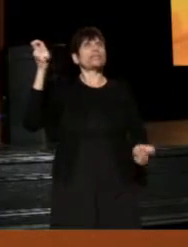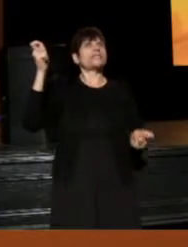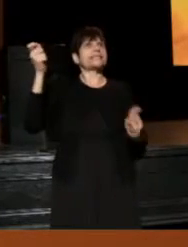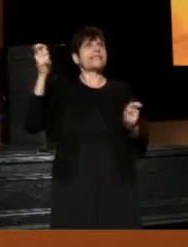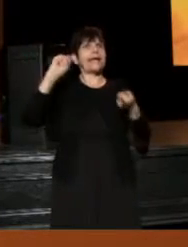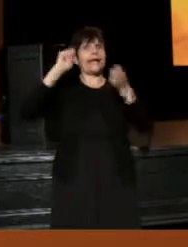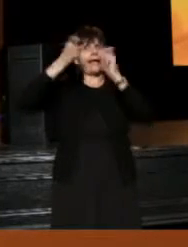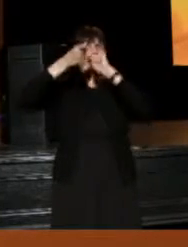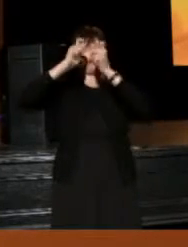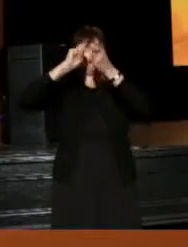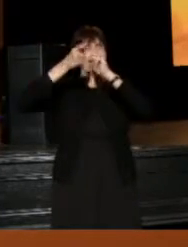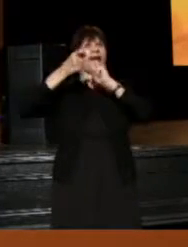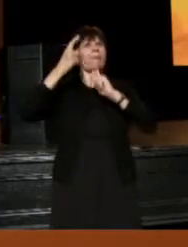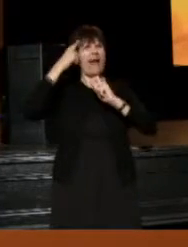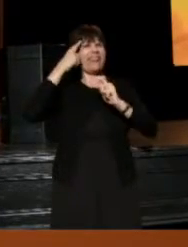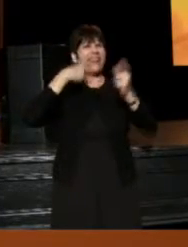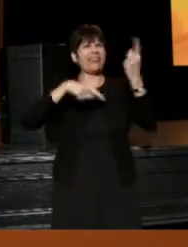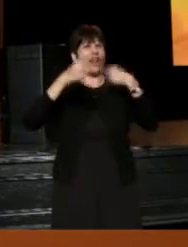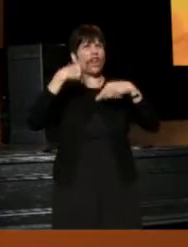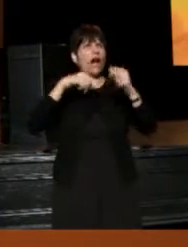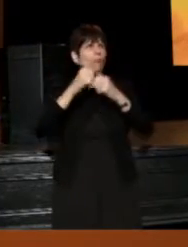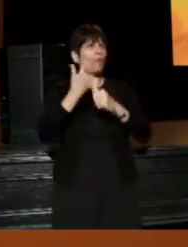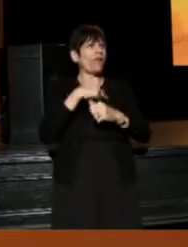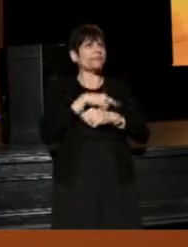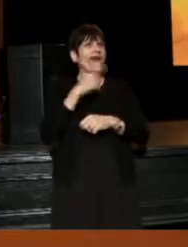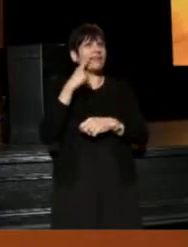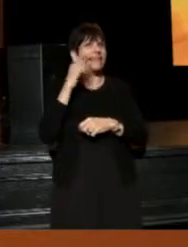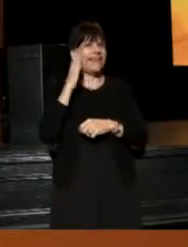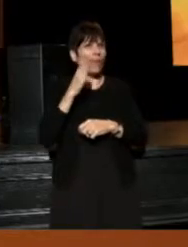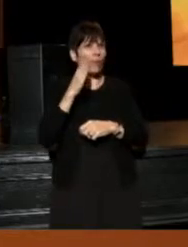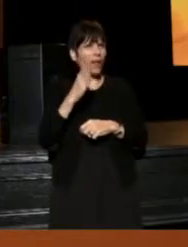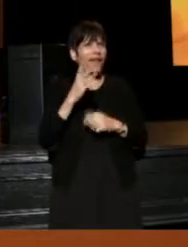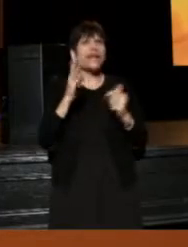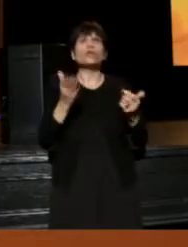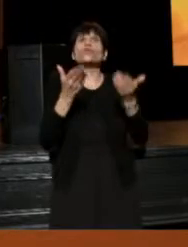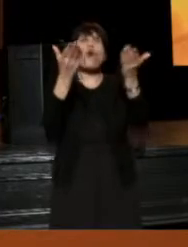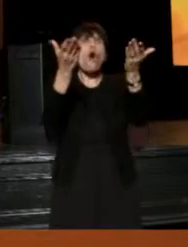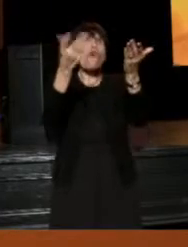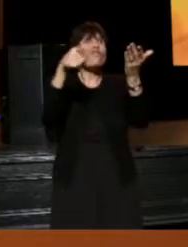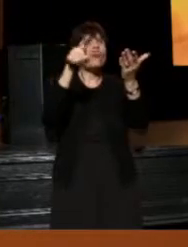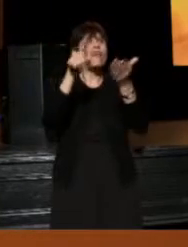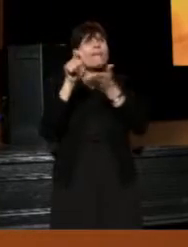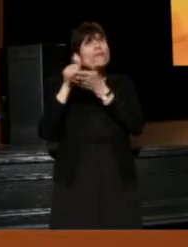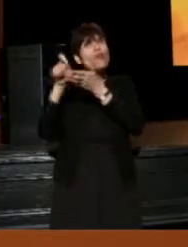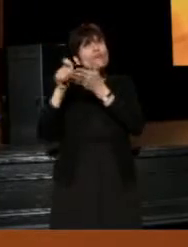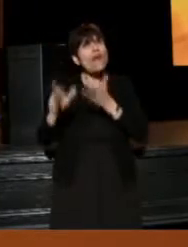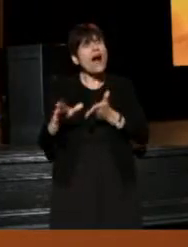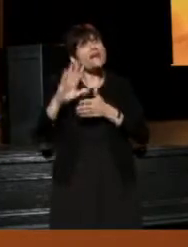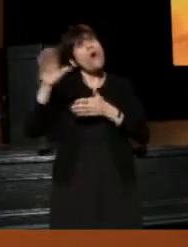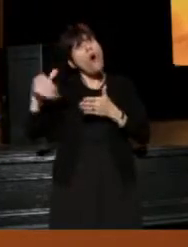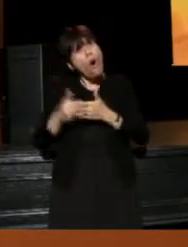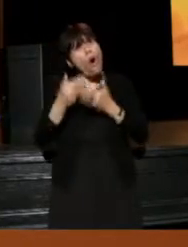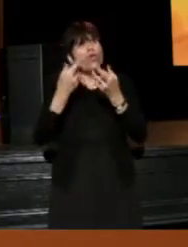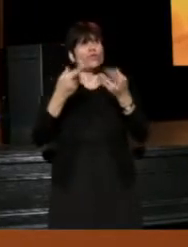but I think they'll come with us, I think they will. And you get to offer then, the writer, all the resources that you have.